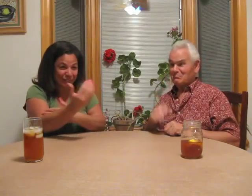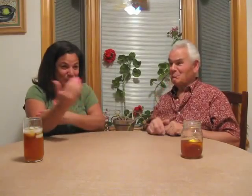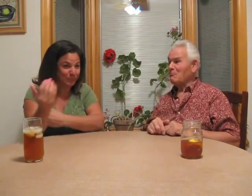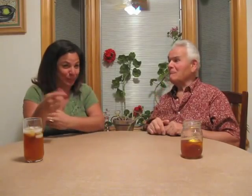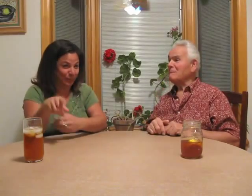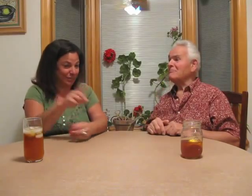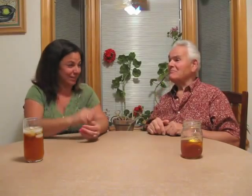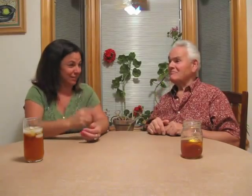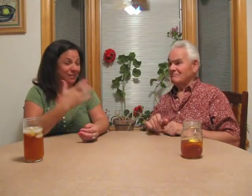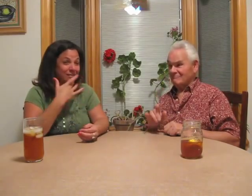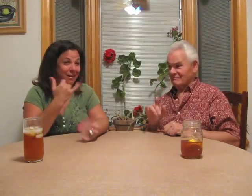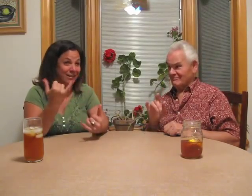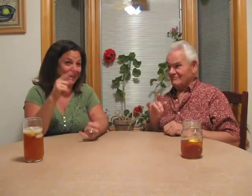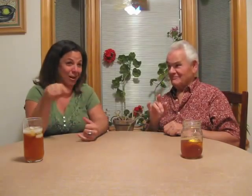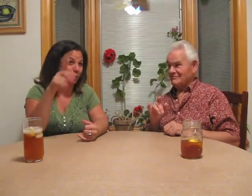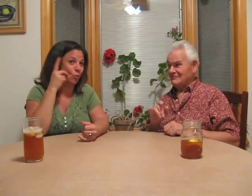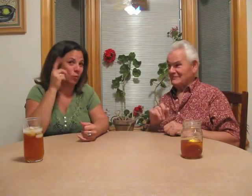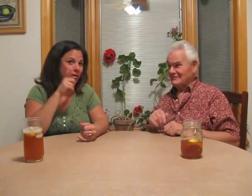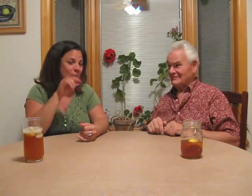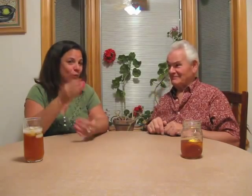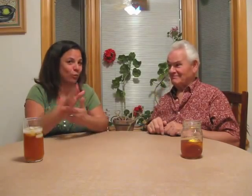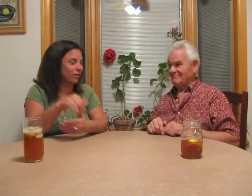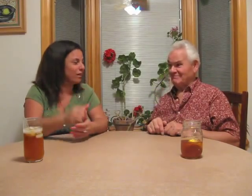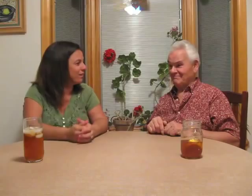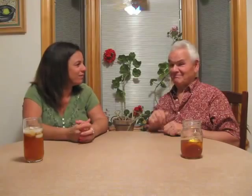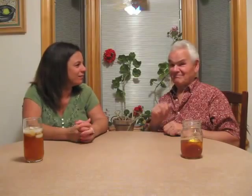Imagine that every morning! Lucky for you who go to the dorm don’t have to go through that! 0:04:25.600,0:04:29.550 Yes, it is true that you are lucky! It was an experience for me though.